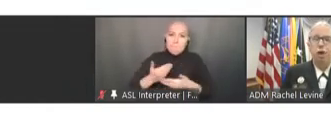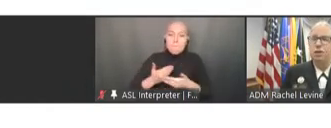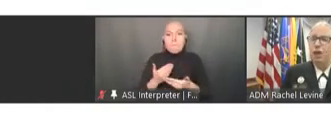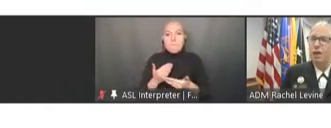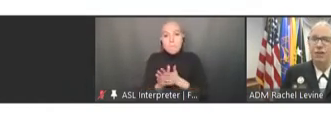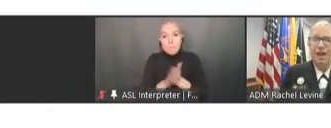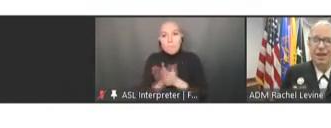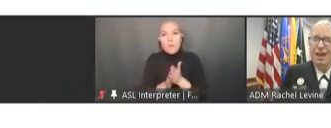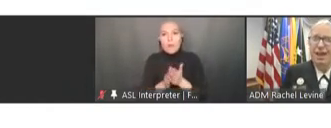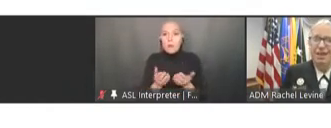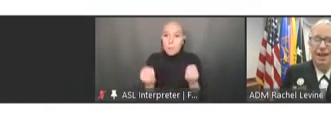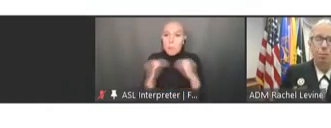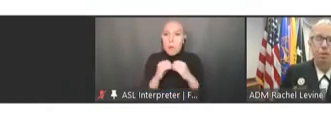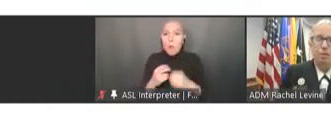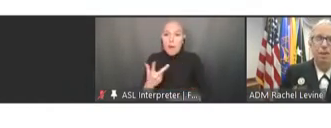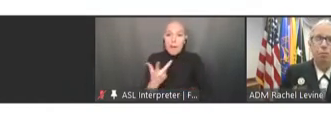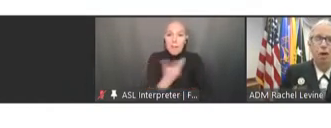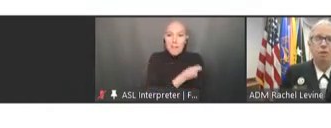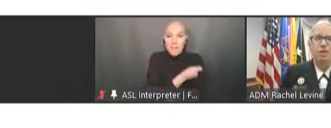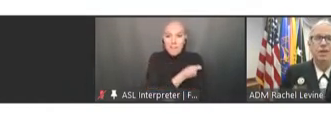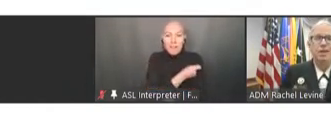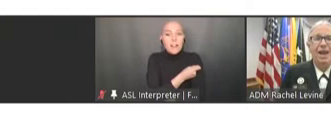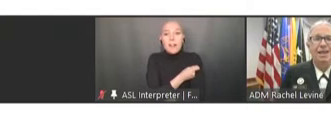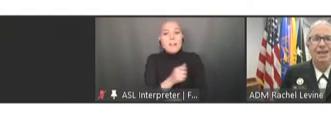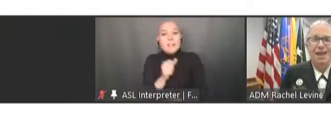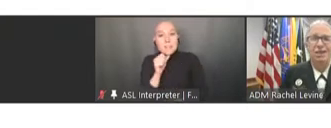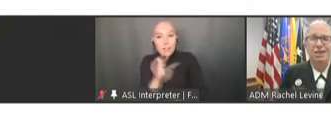it's not the vaccines that help us make the progress in these vaccinations.